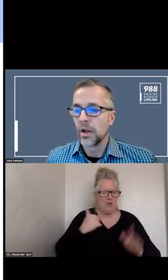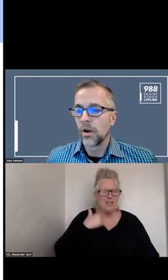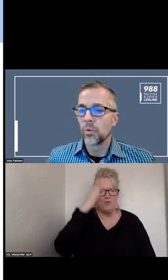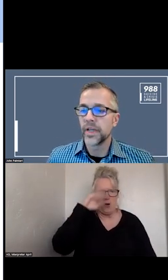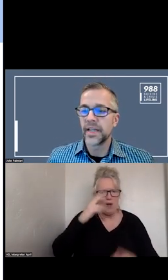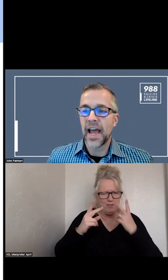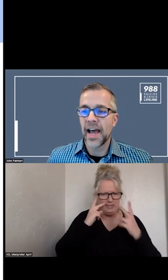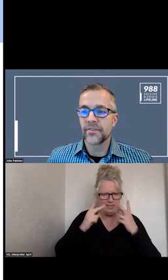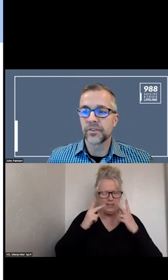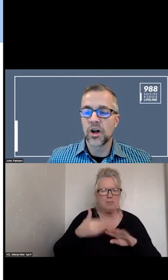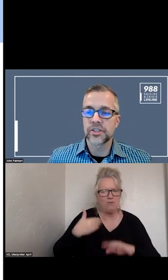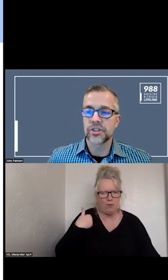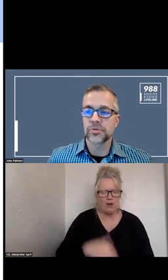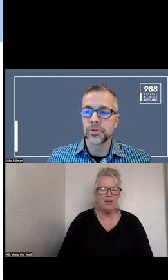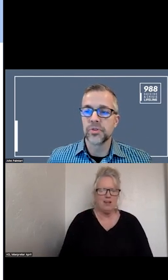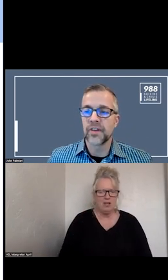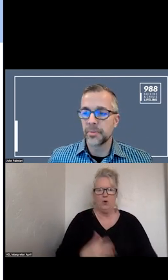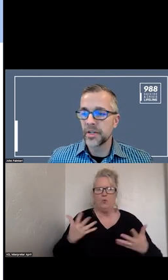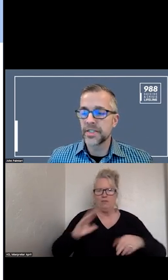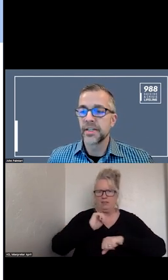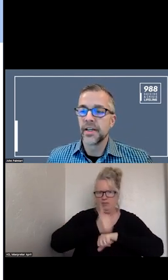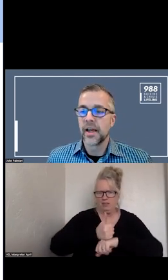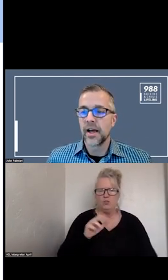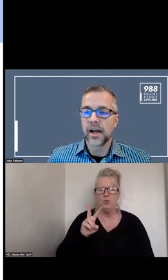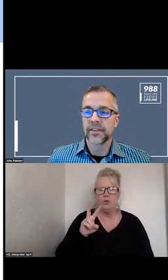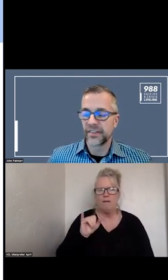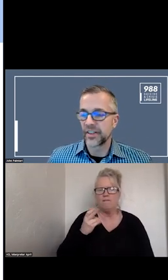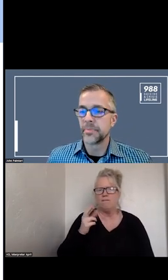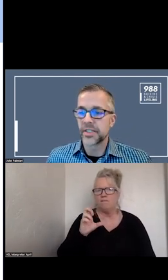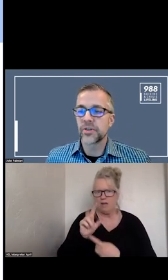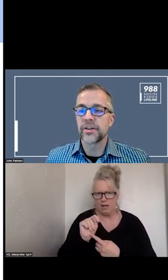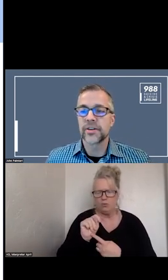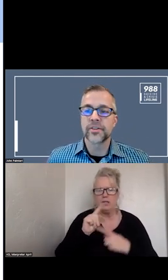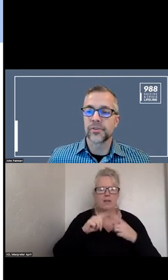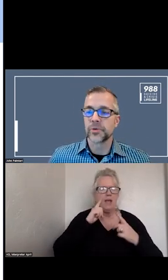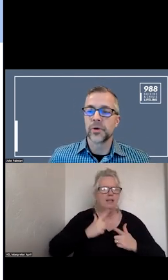WE HAVE LAUNCHED THROUGH VIBRANT, THE LIFELINE ADMINISTRATOR THROUGH